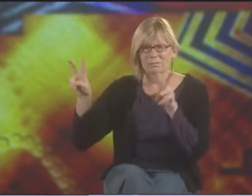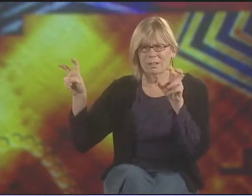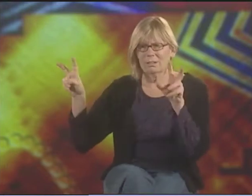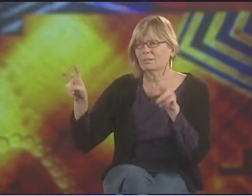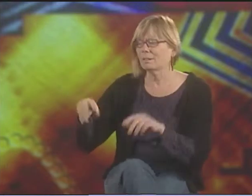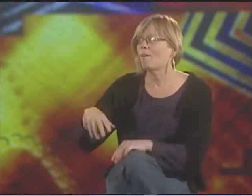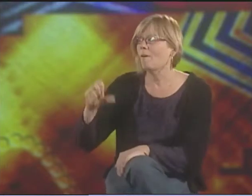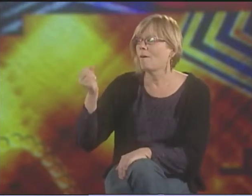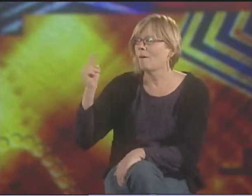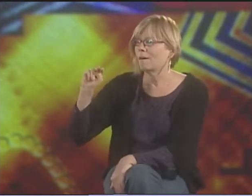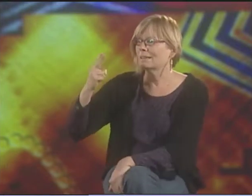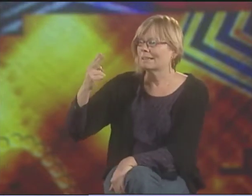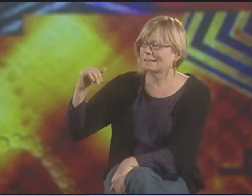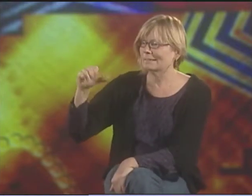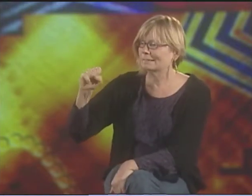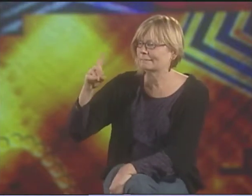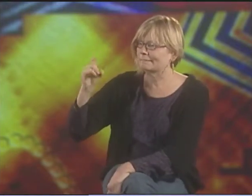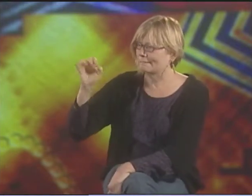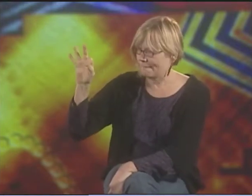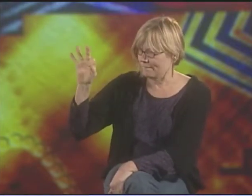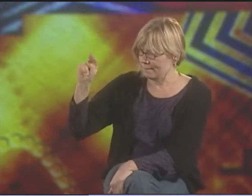I HAVE IT RIGHT? "ON HIS DEAFNESS."